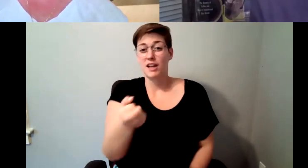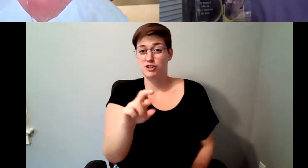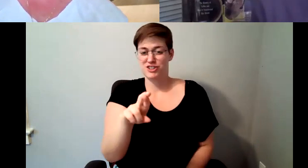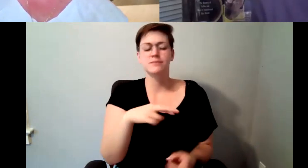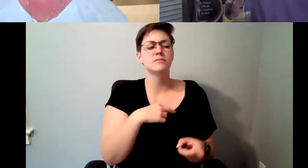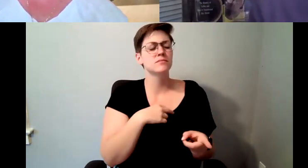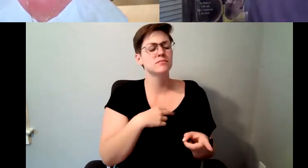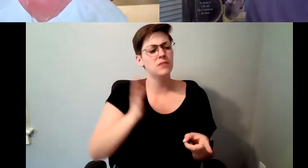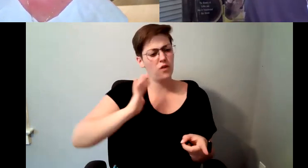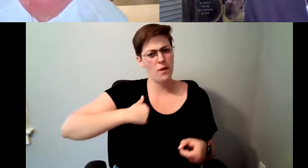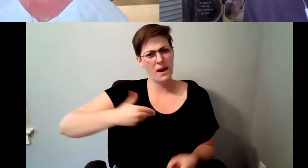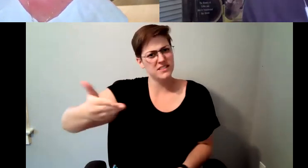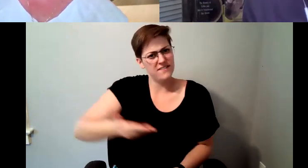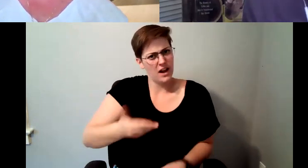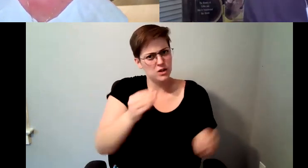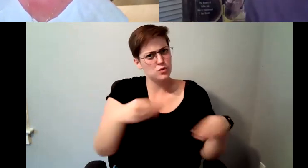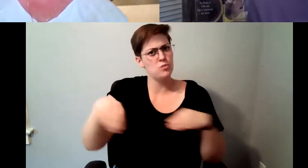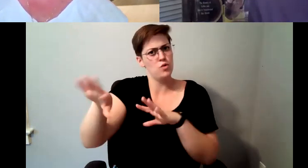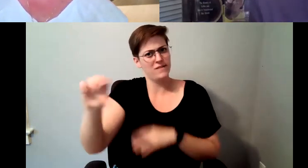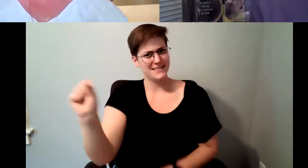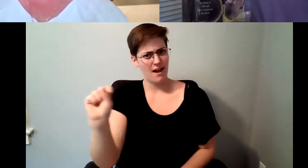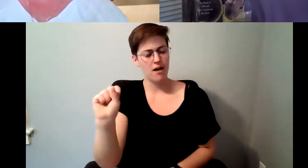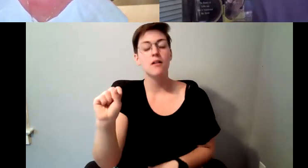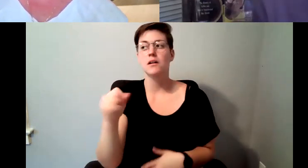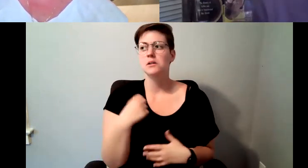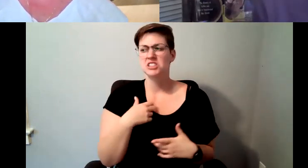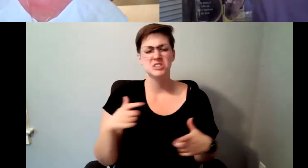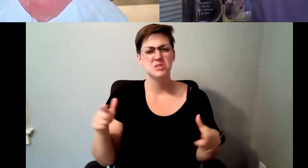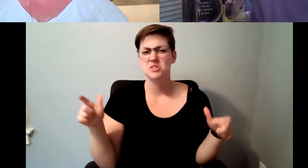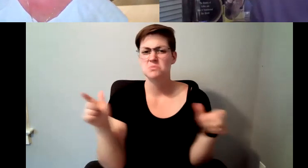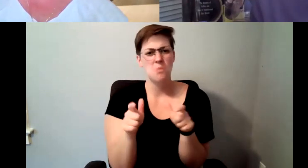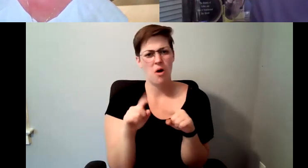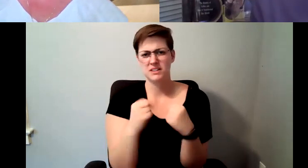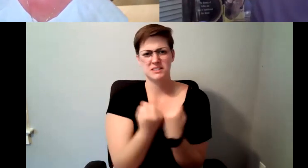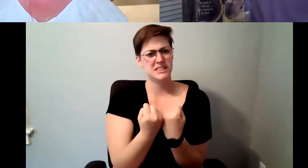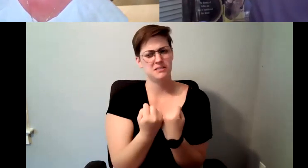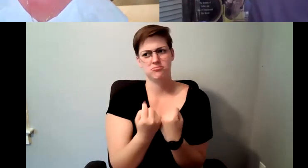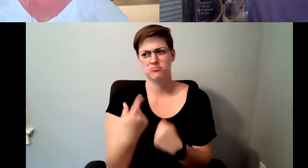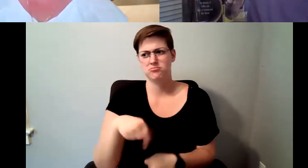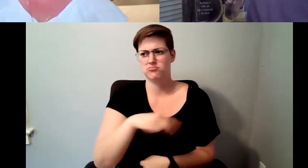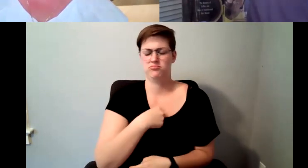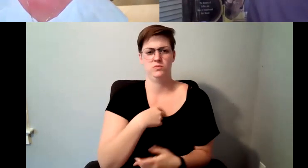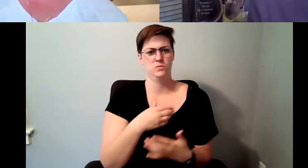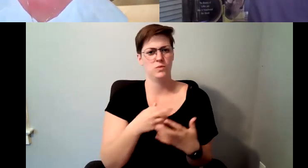team that I had become really close with as a Starbucks employee we call Starbucks employees